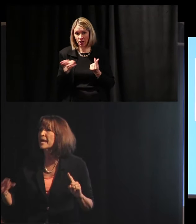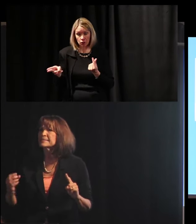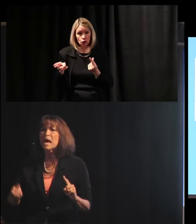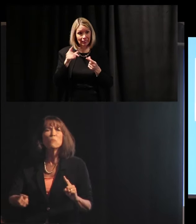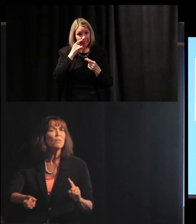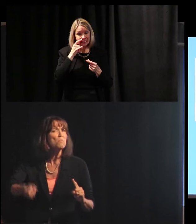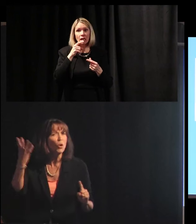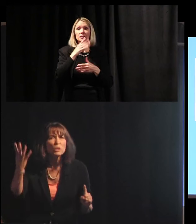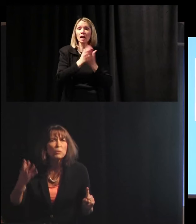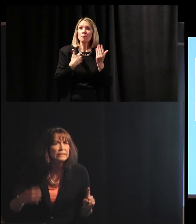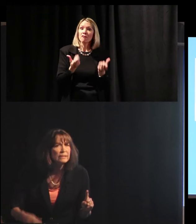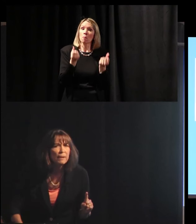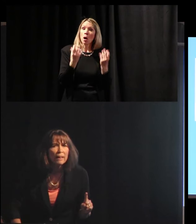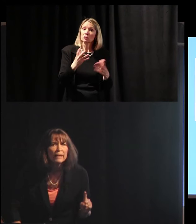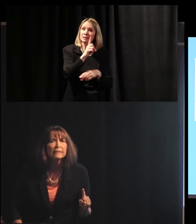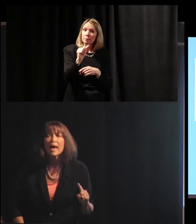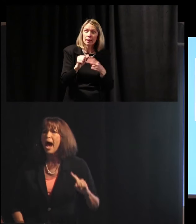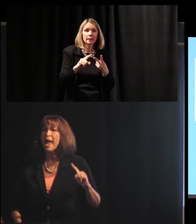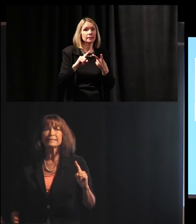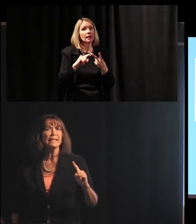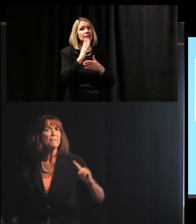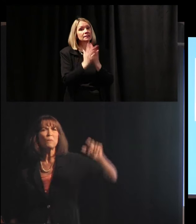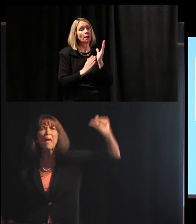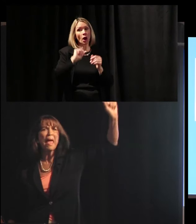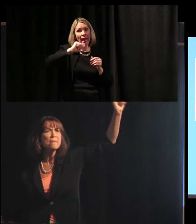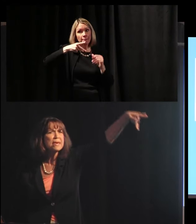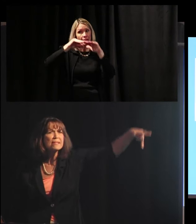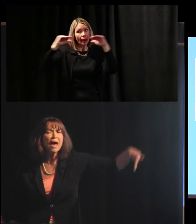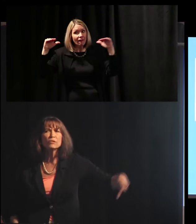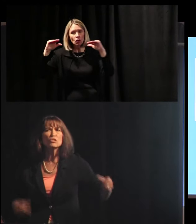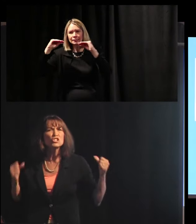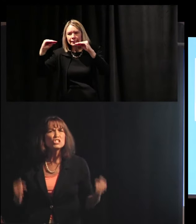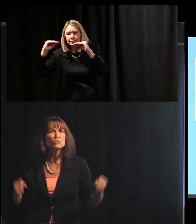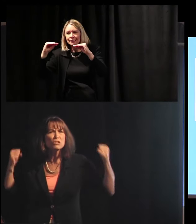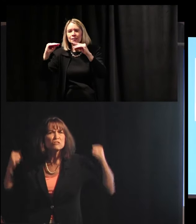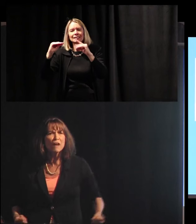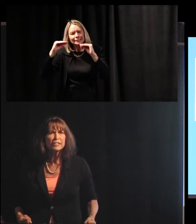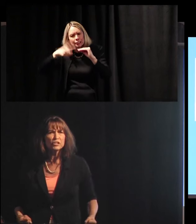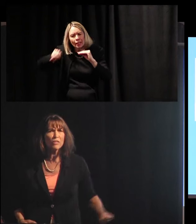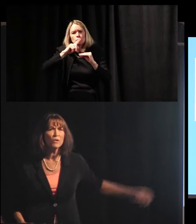I had some with multiple disabilities. I had some that were A.P. level. You teach them to love each other